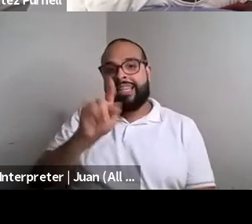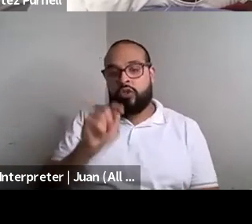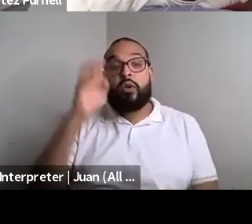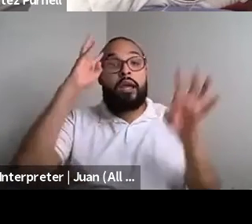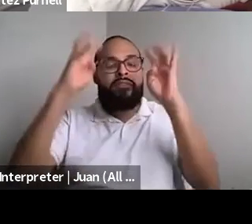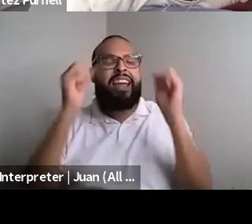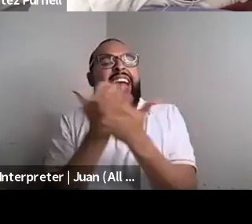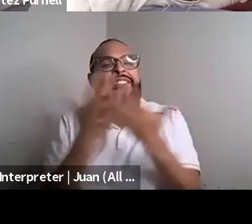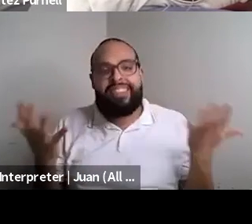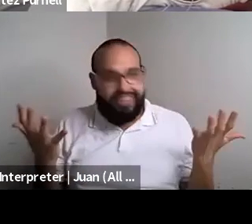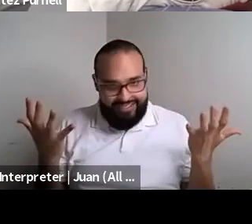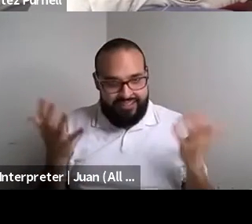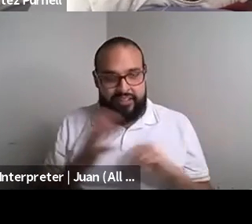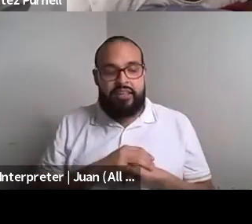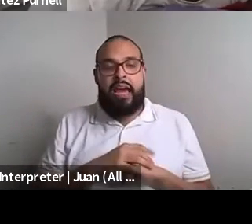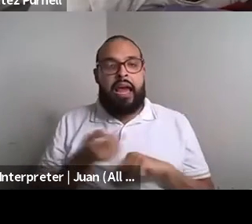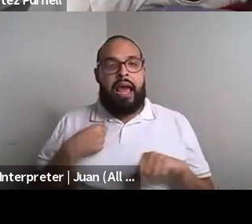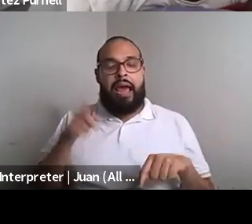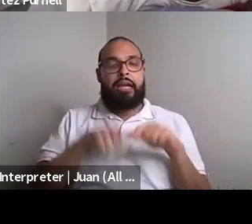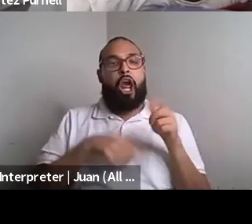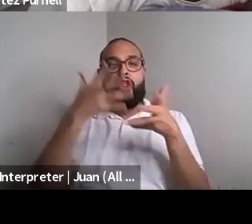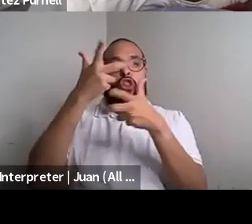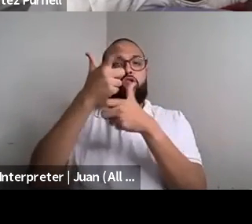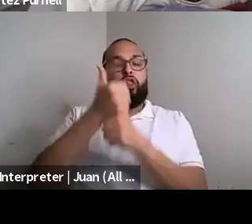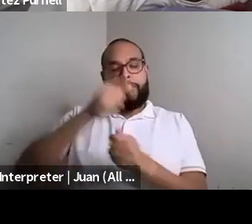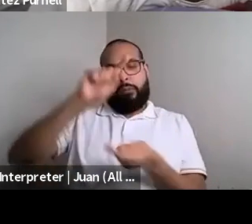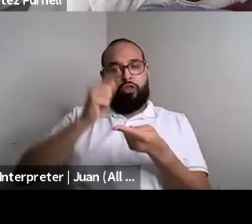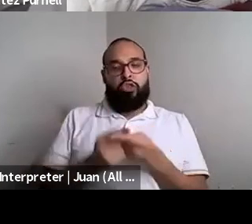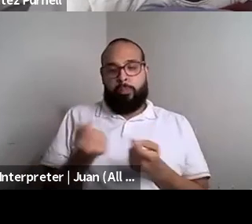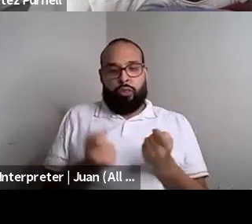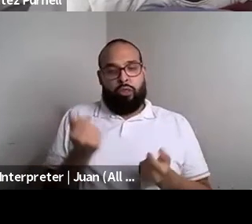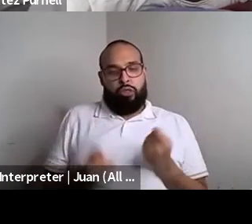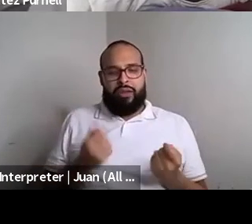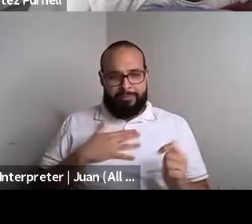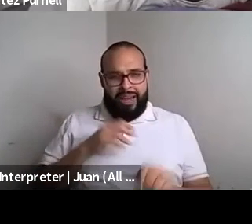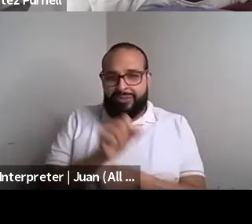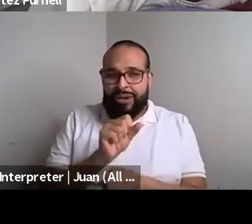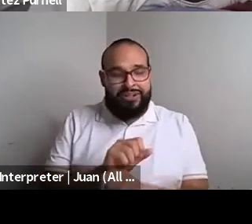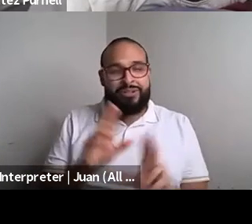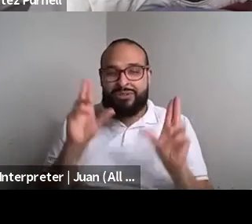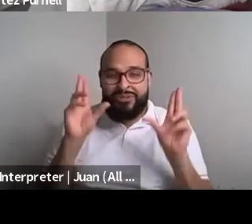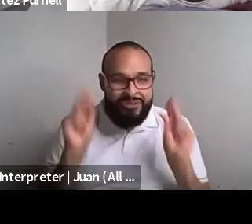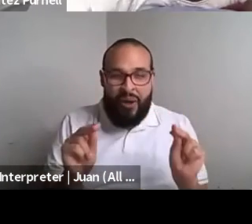Nahshon Anderson: There's no way that I could water down my literature, because so much of it is, is based on my experiences.